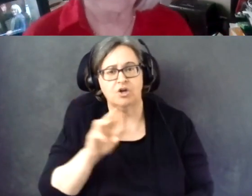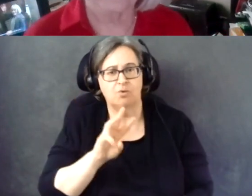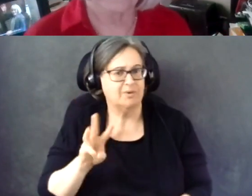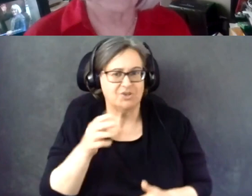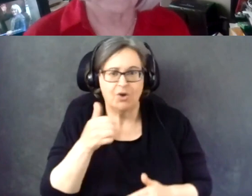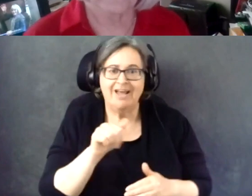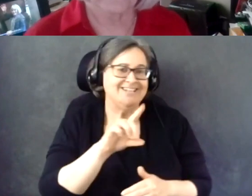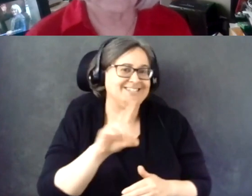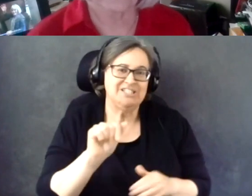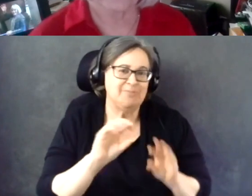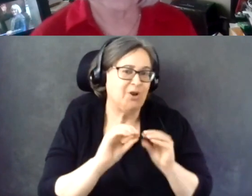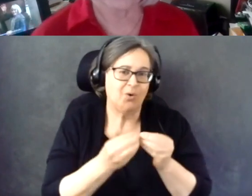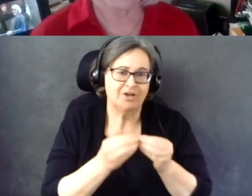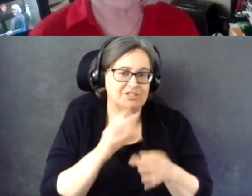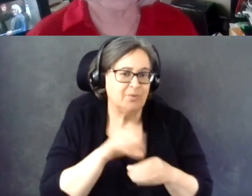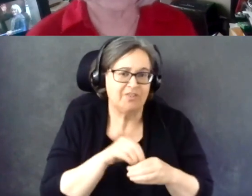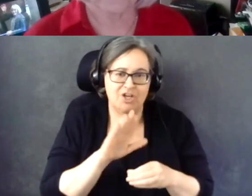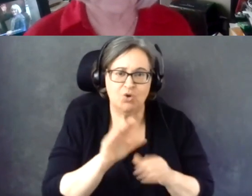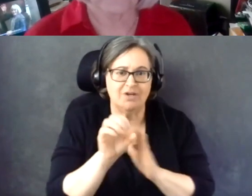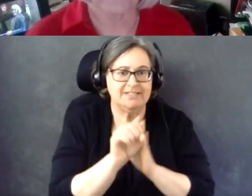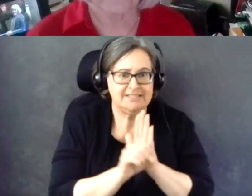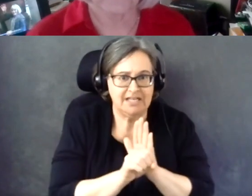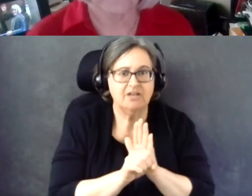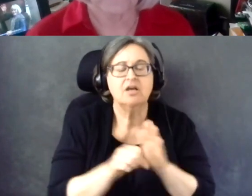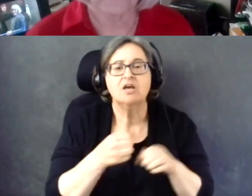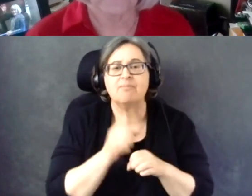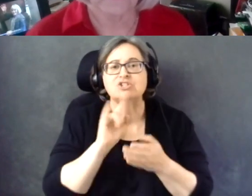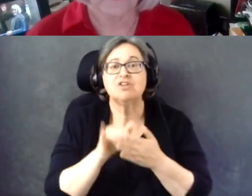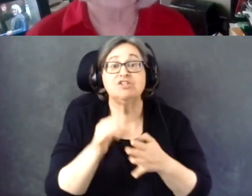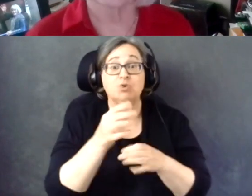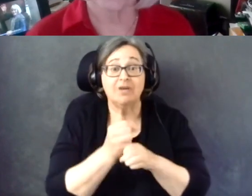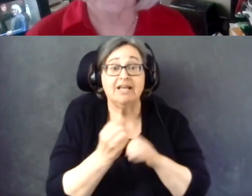within your state to make sure you receive a copy.